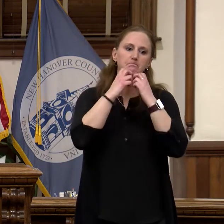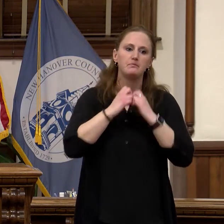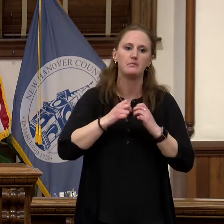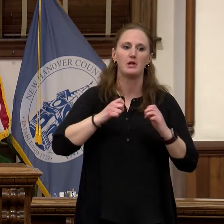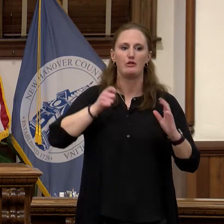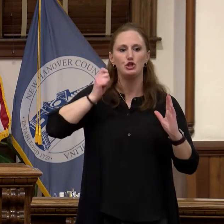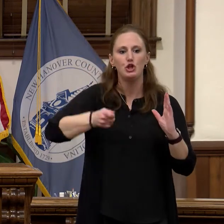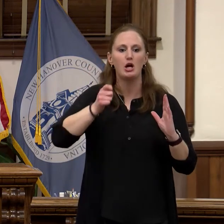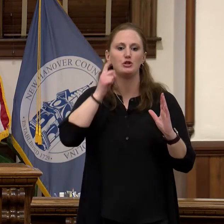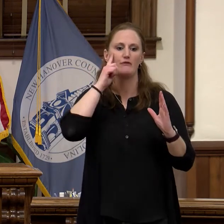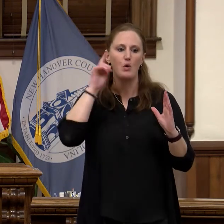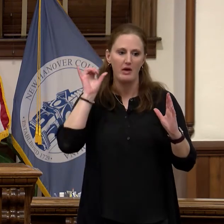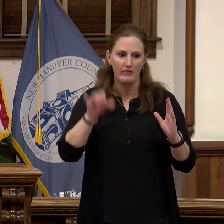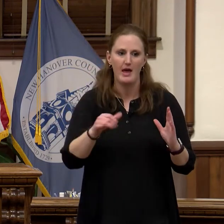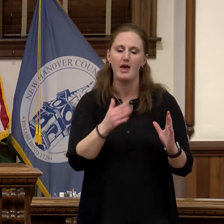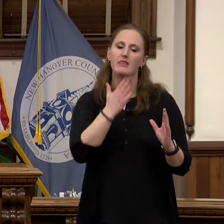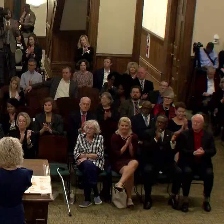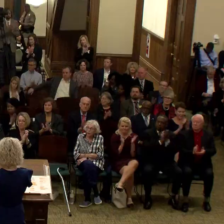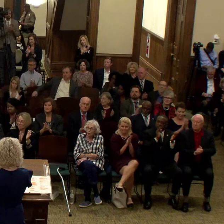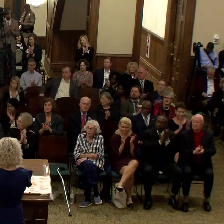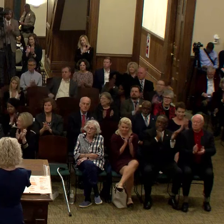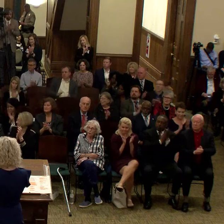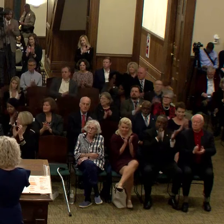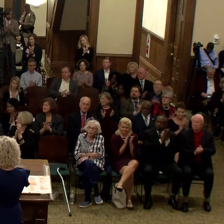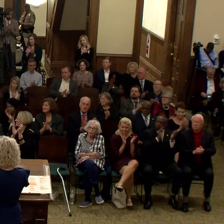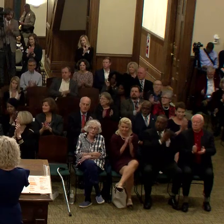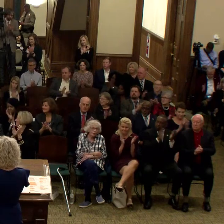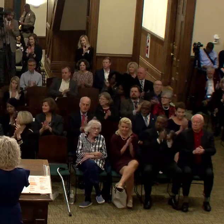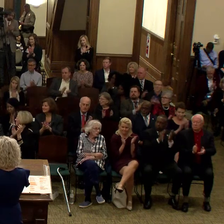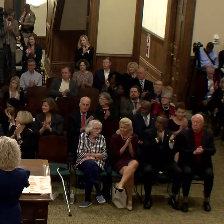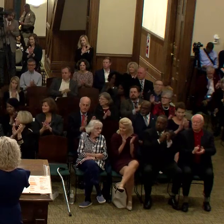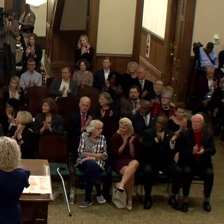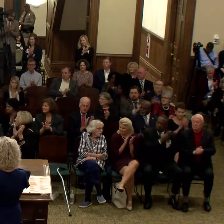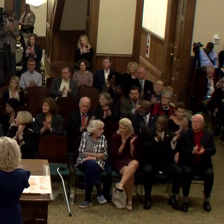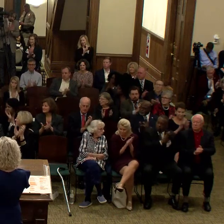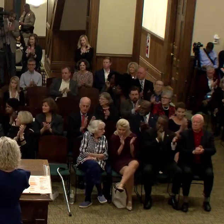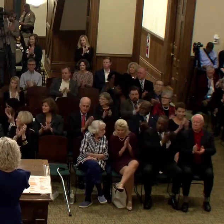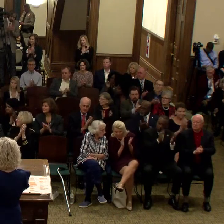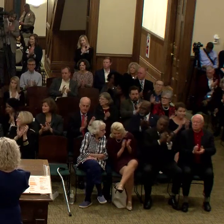effort.